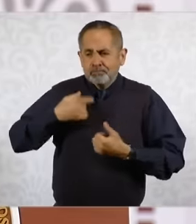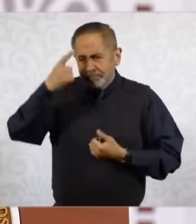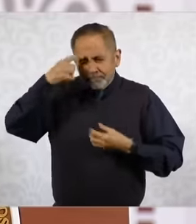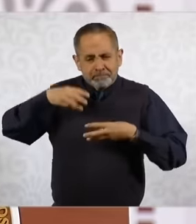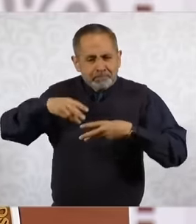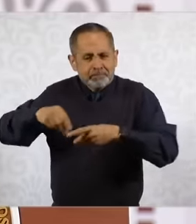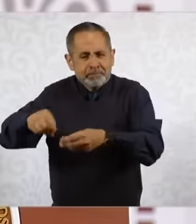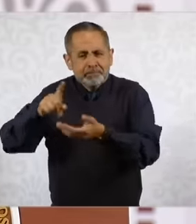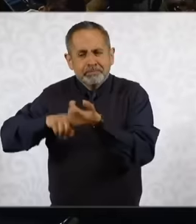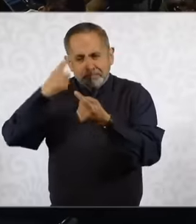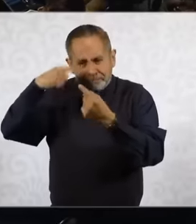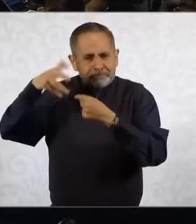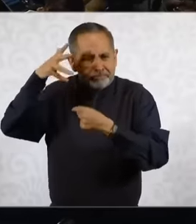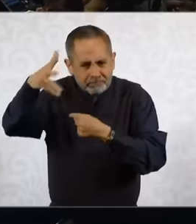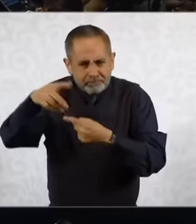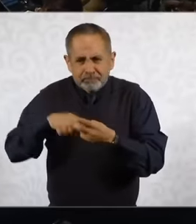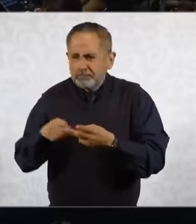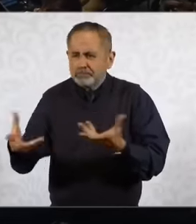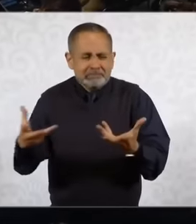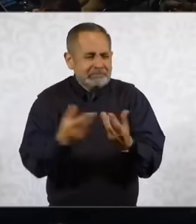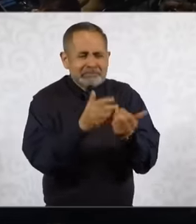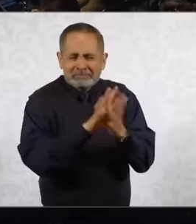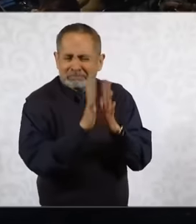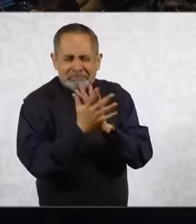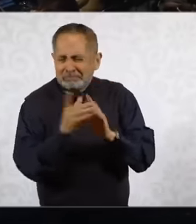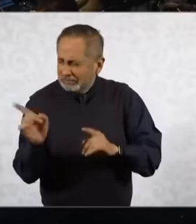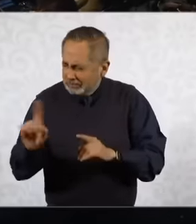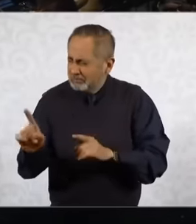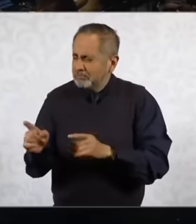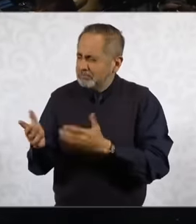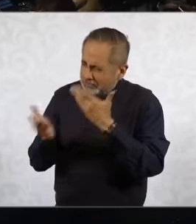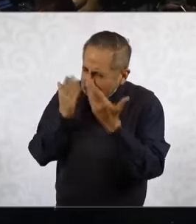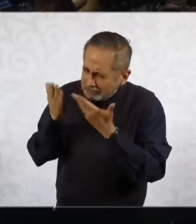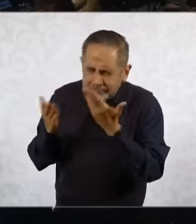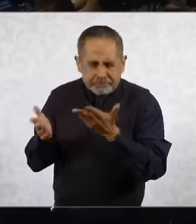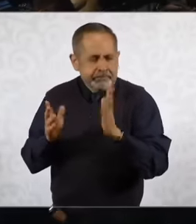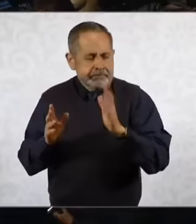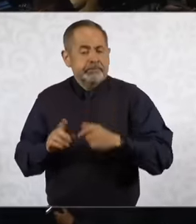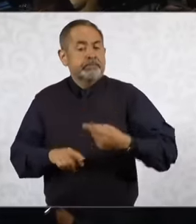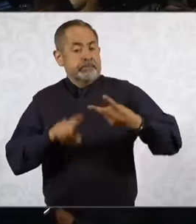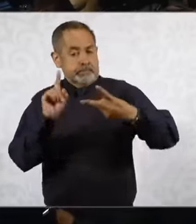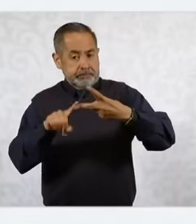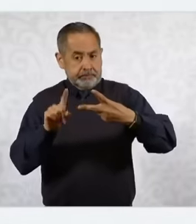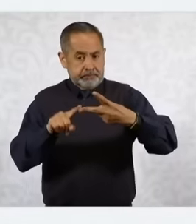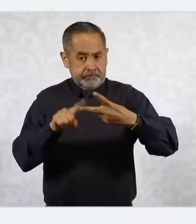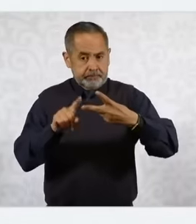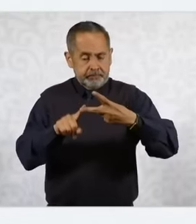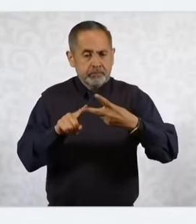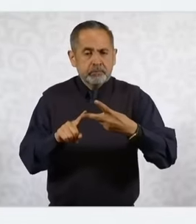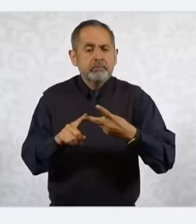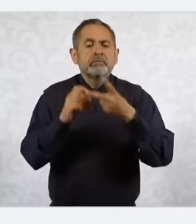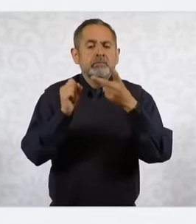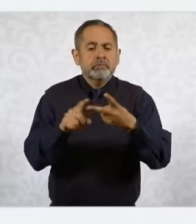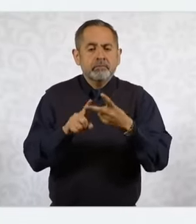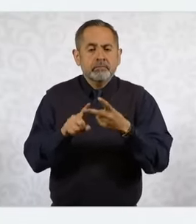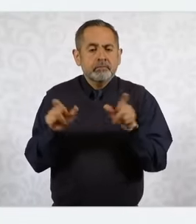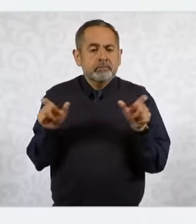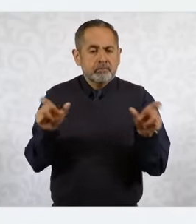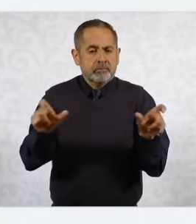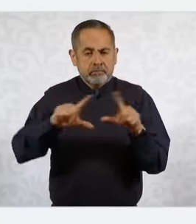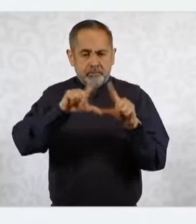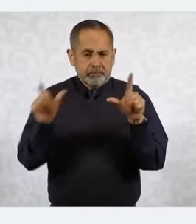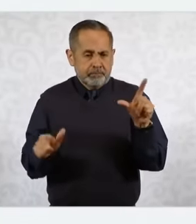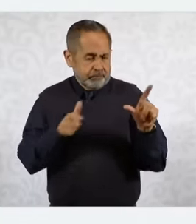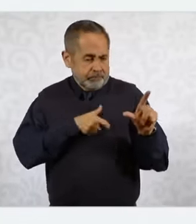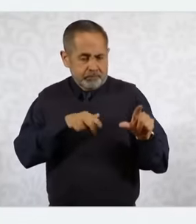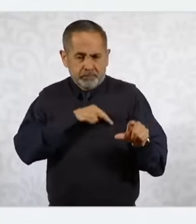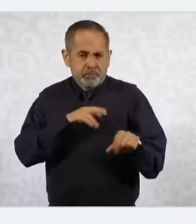involved with criminal groups the second is the consolidation of the national guard